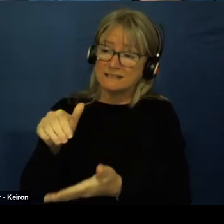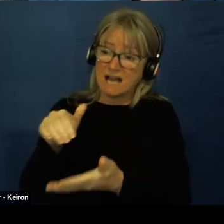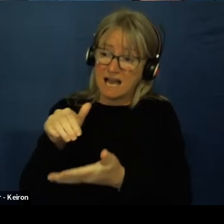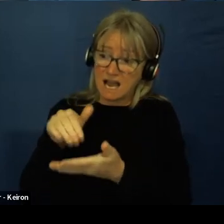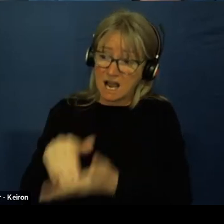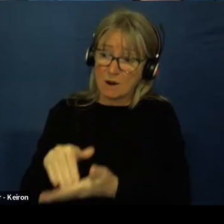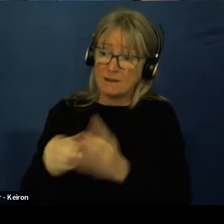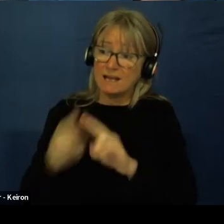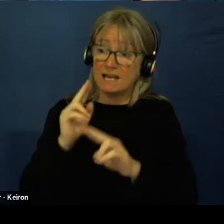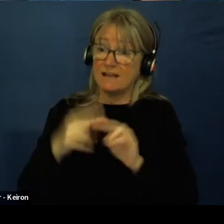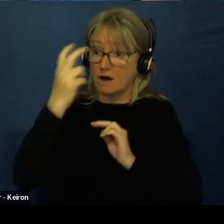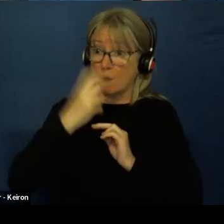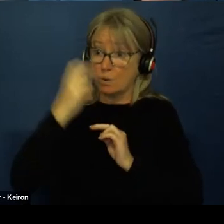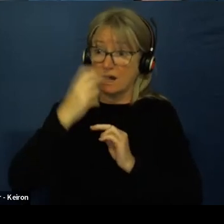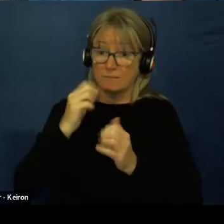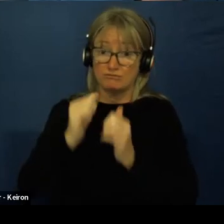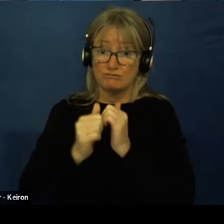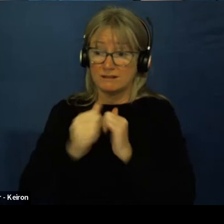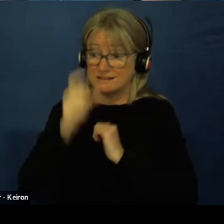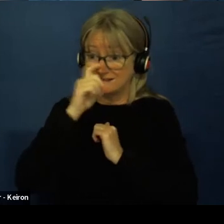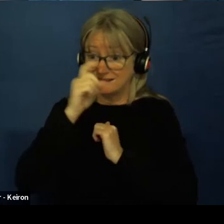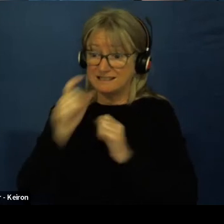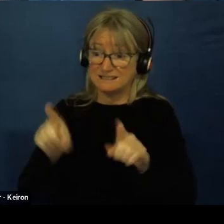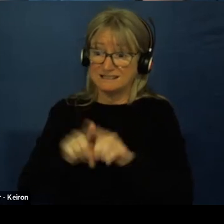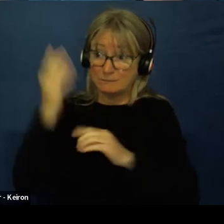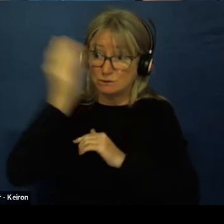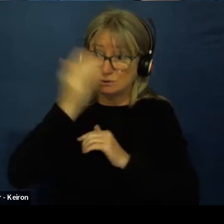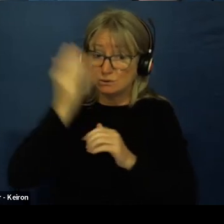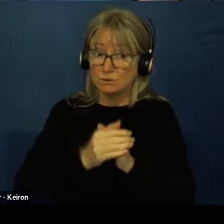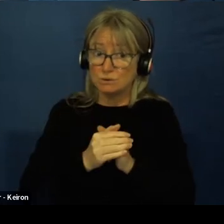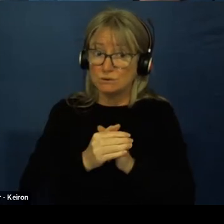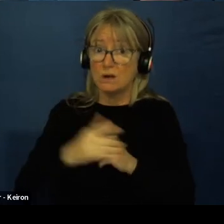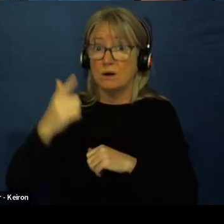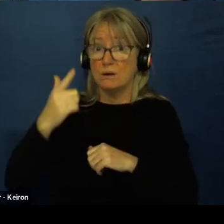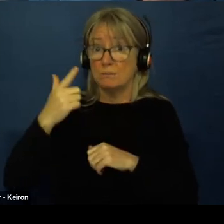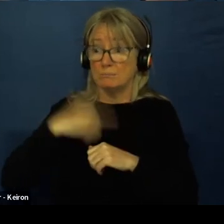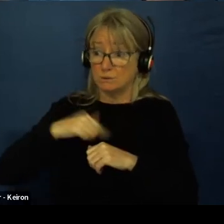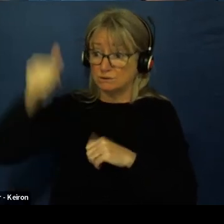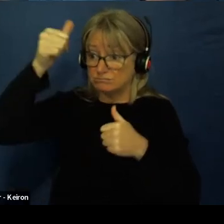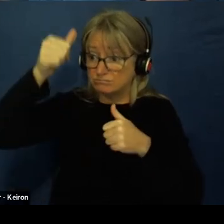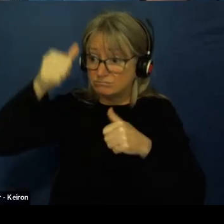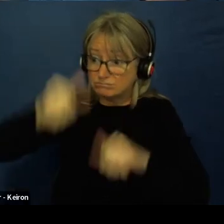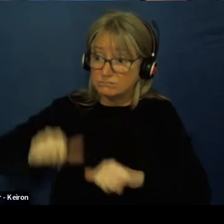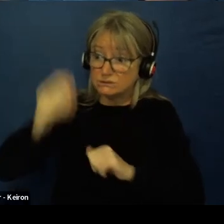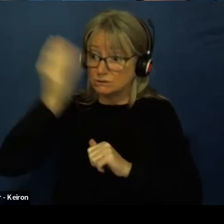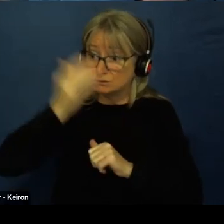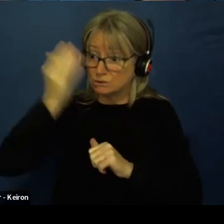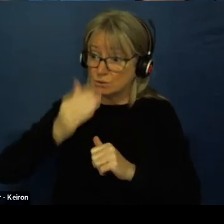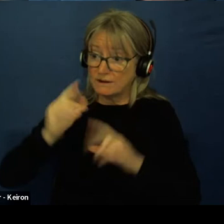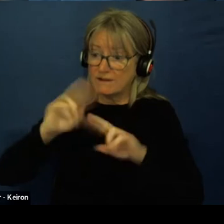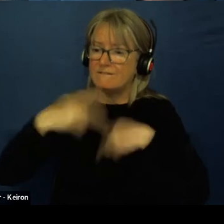If you've got an older sibling, who's been to school because you know what the school is like already as a family.